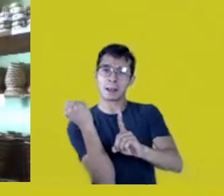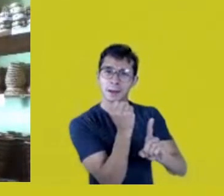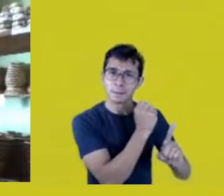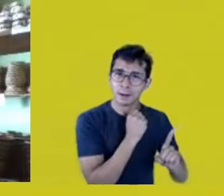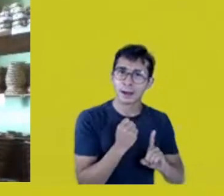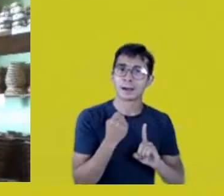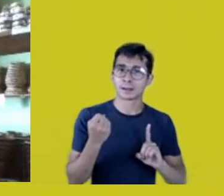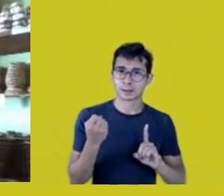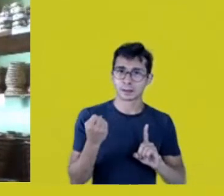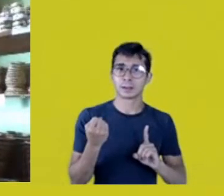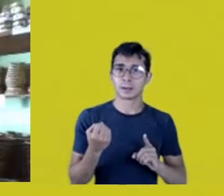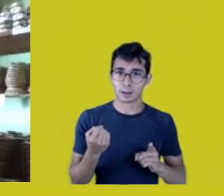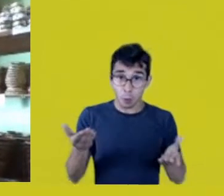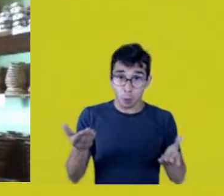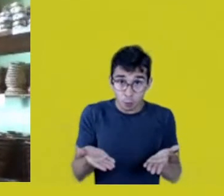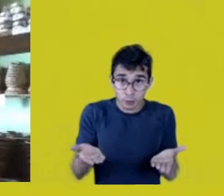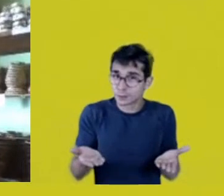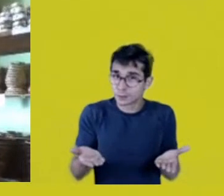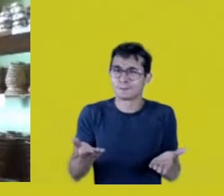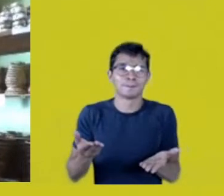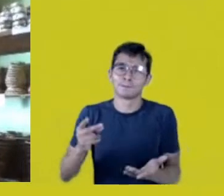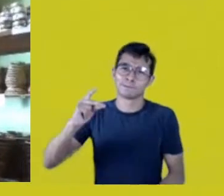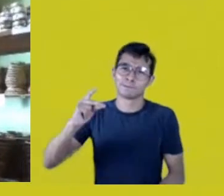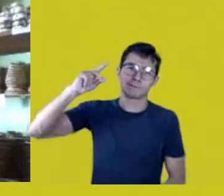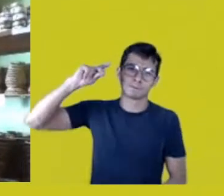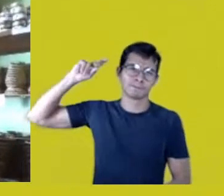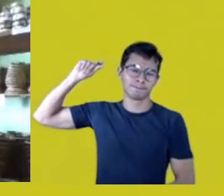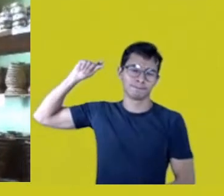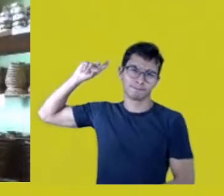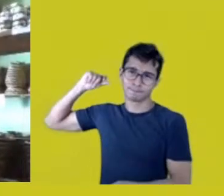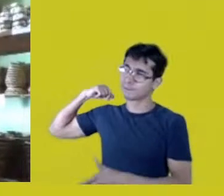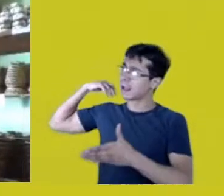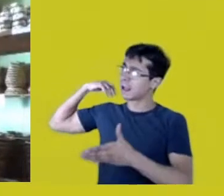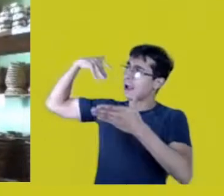didn’t start now. We always say that there’s nothing new about that.